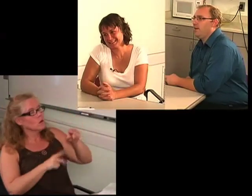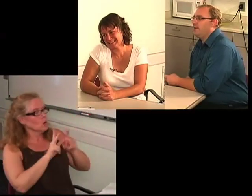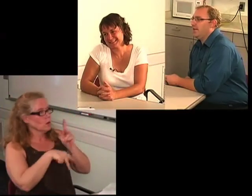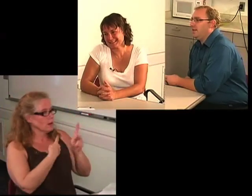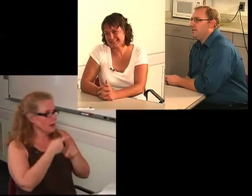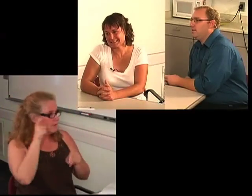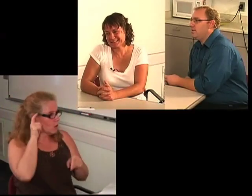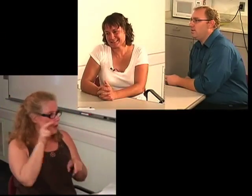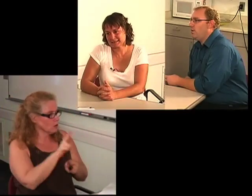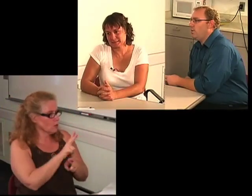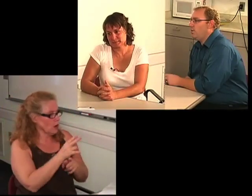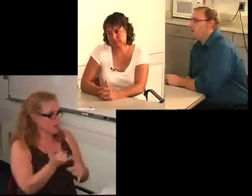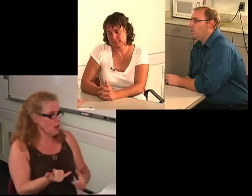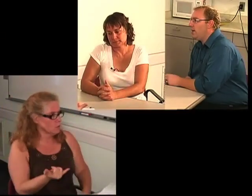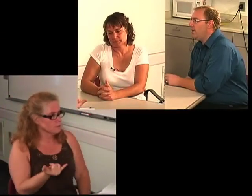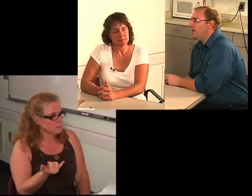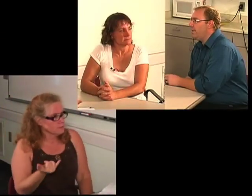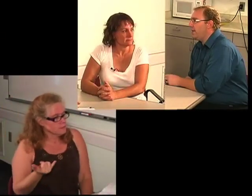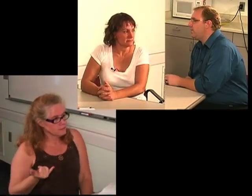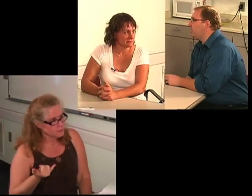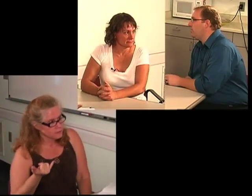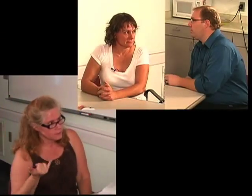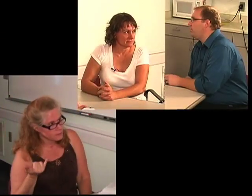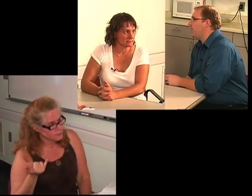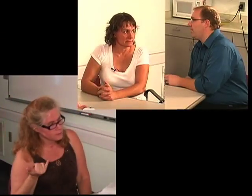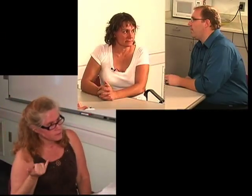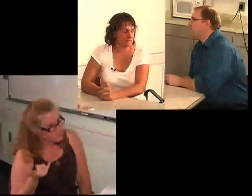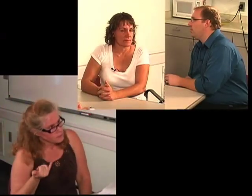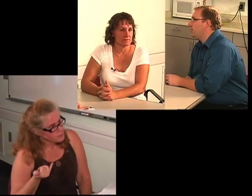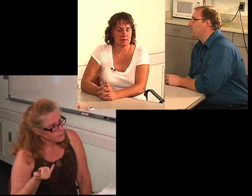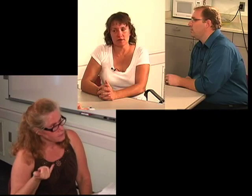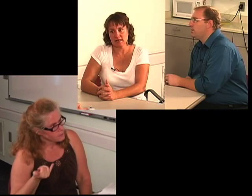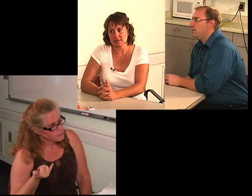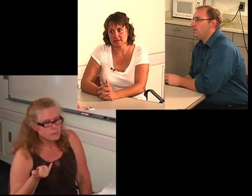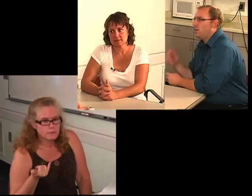Okay, so what kind of hearing aids do you use right now?